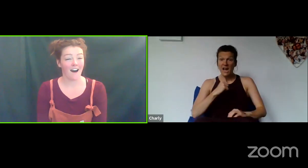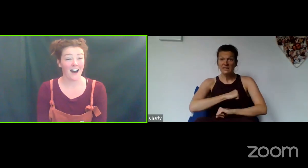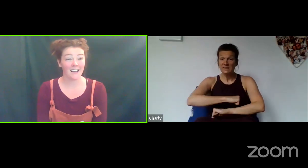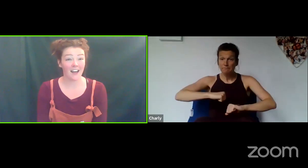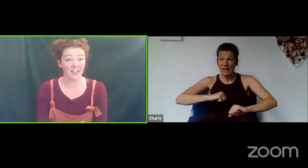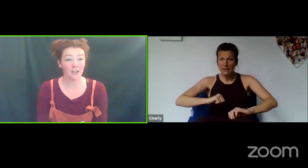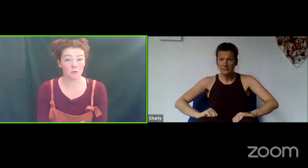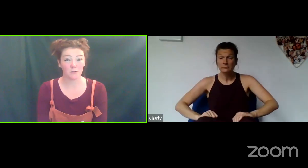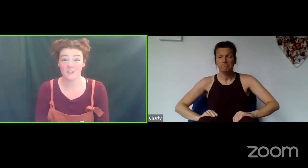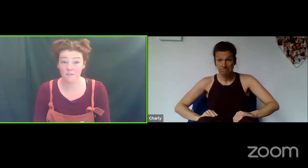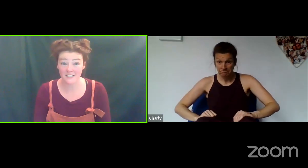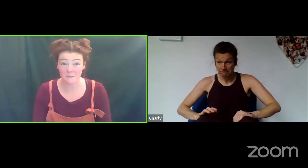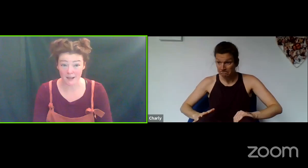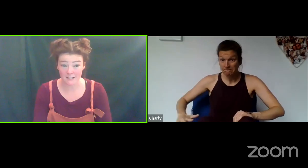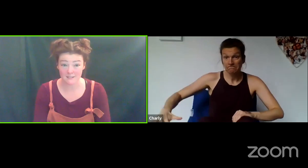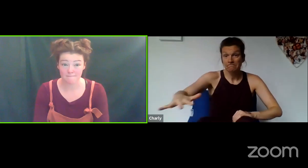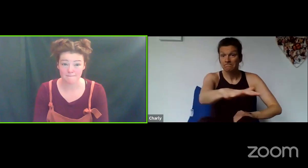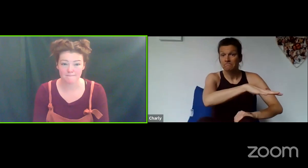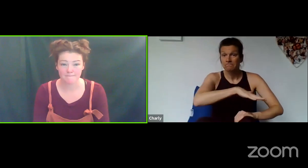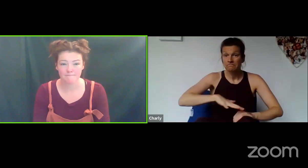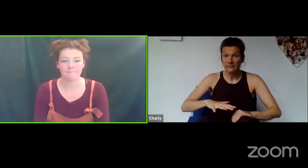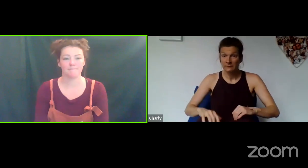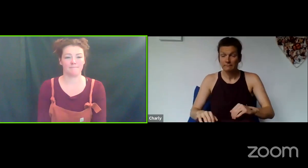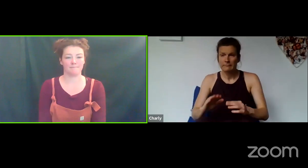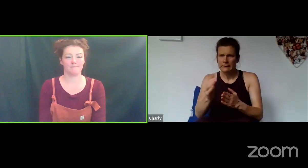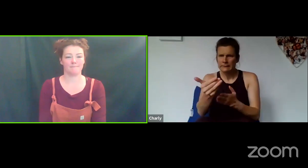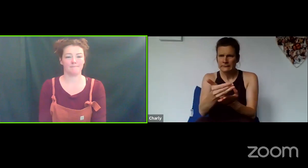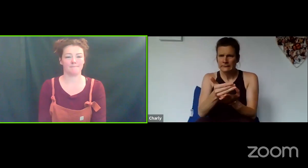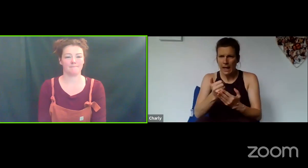I'd like you all to find a space,